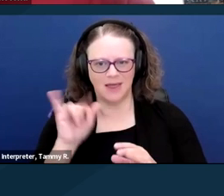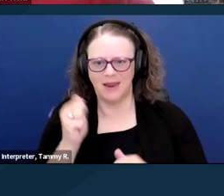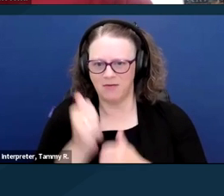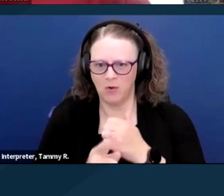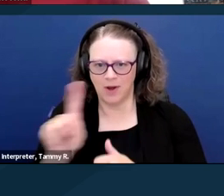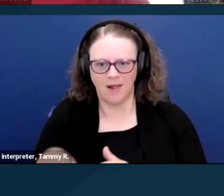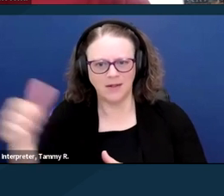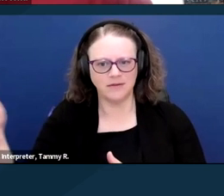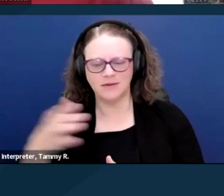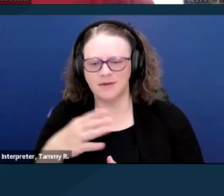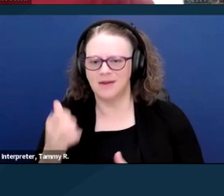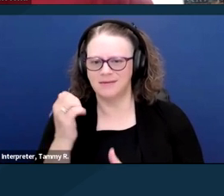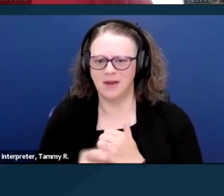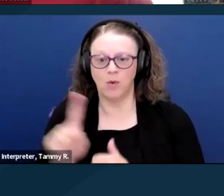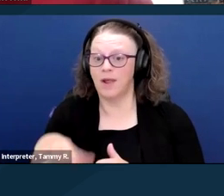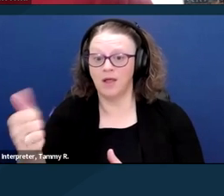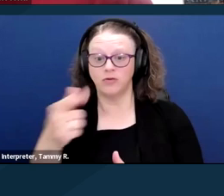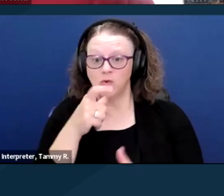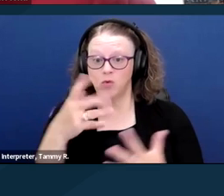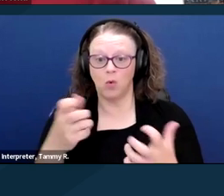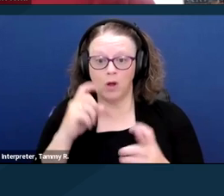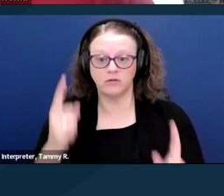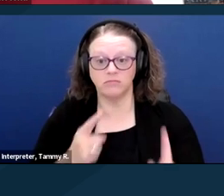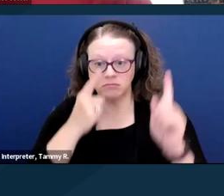and anyone else that wants to be legally married.